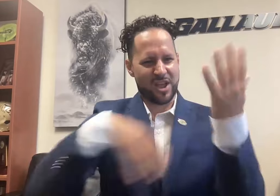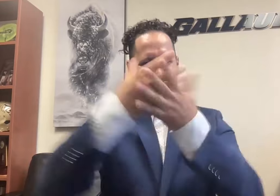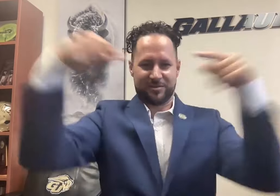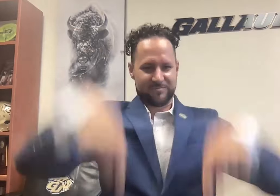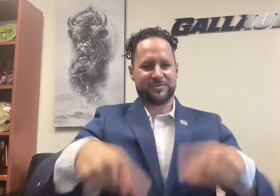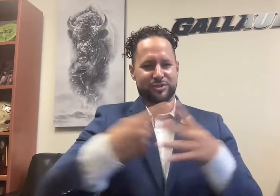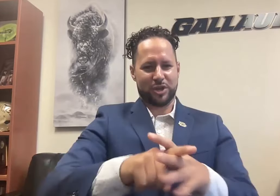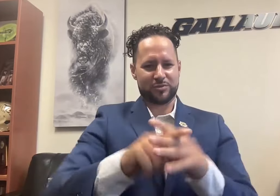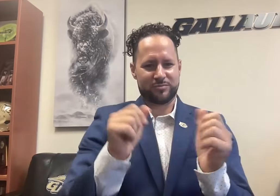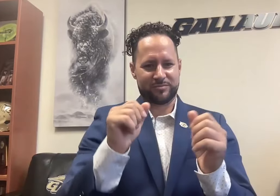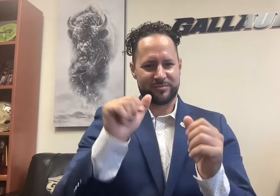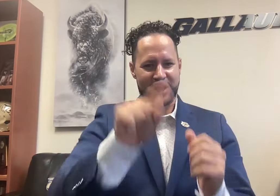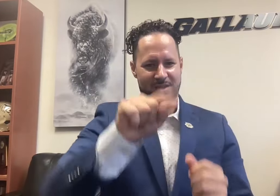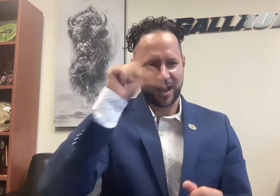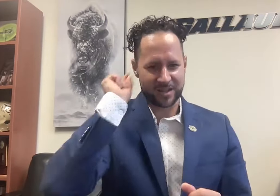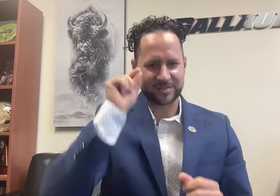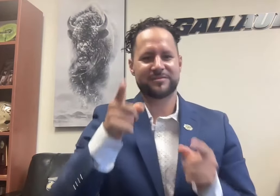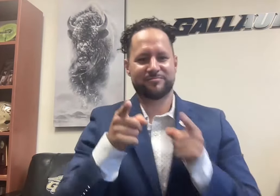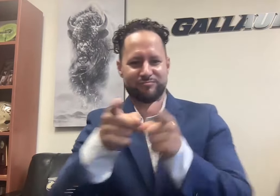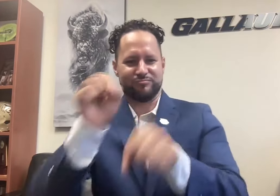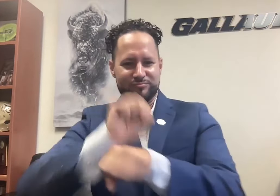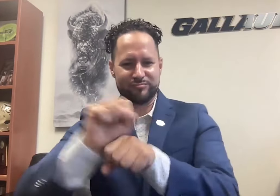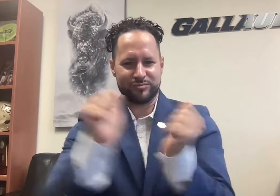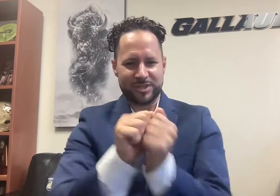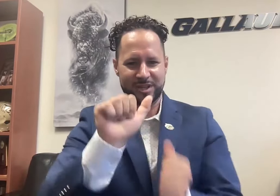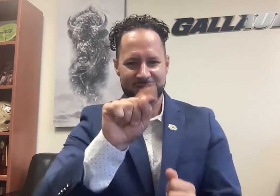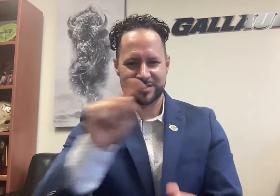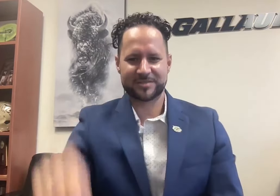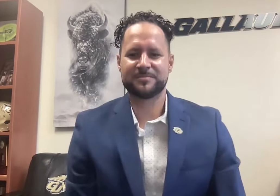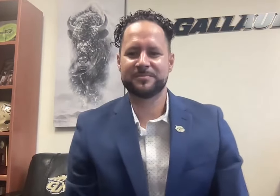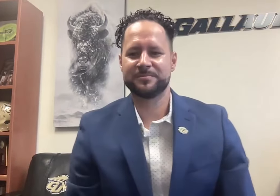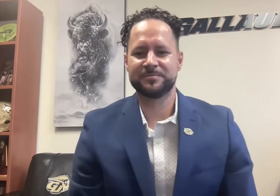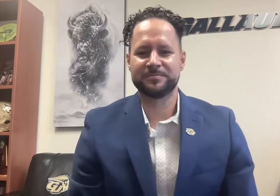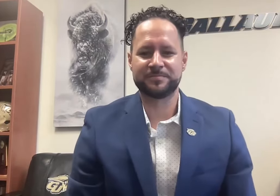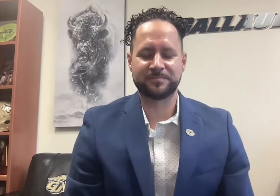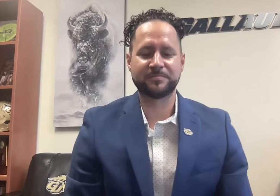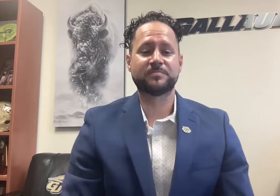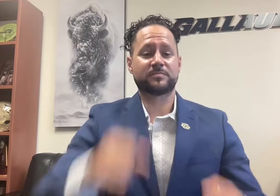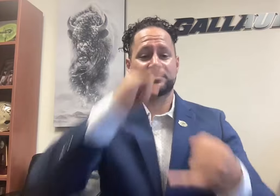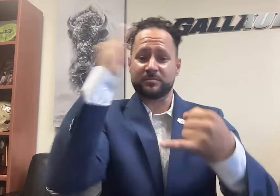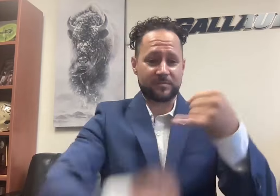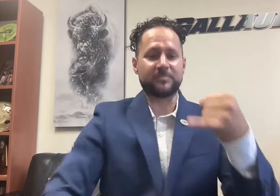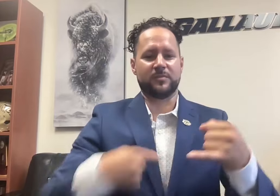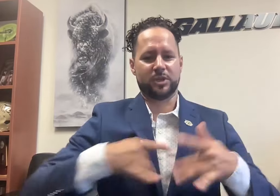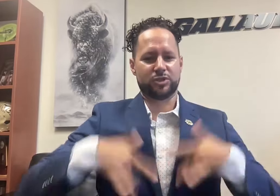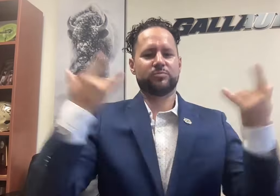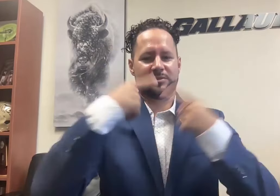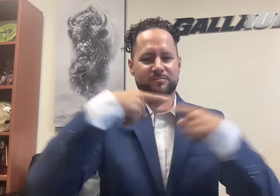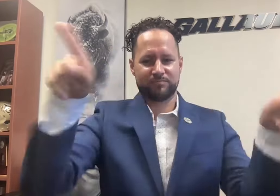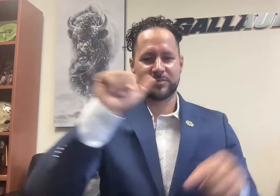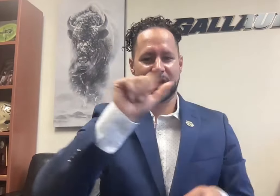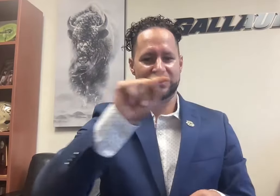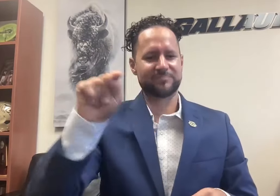Connecting changes everything, and it all started here, at Gallaudet, alongside AT&T. Finally, I am thrilled to announce that AT&T,